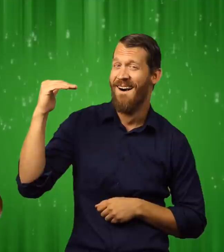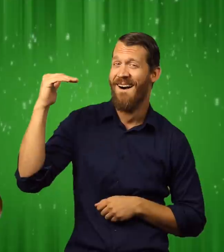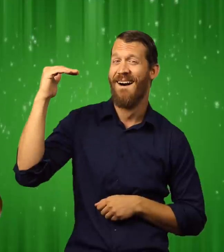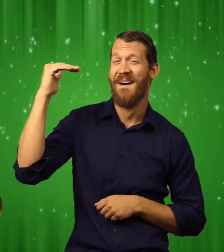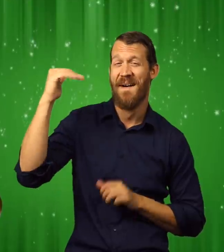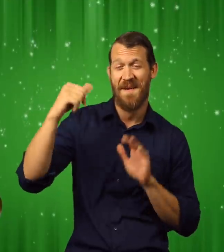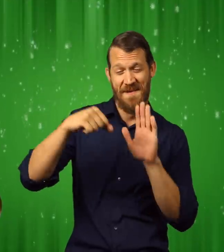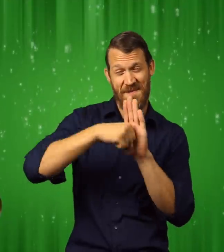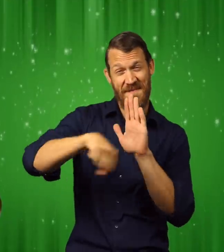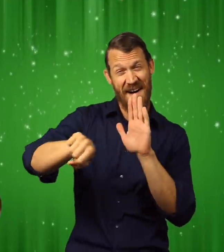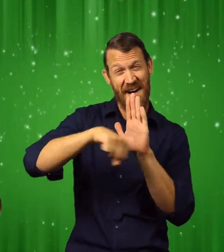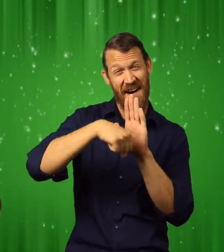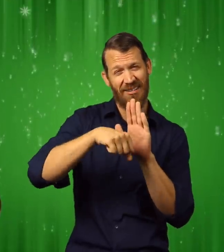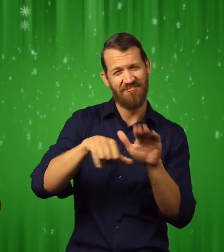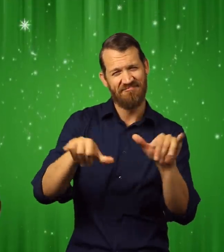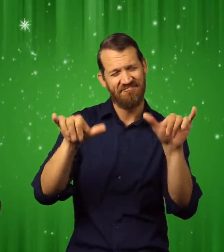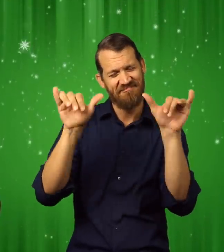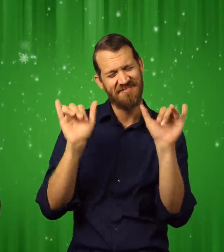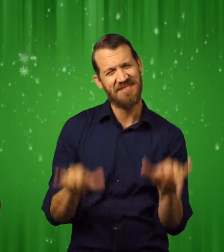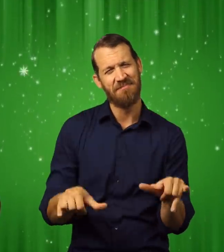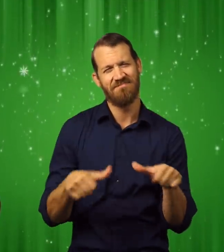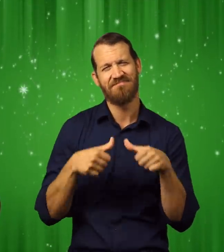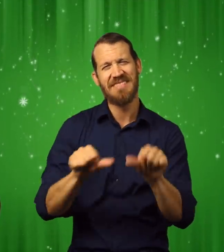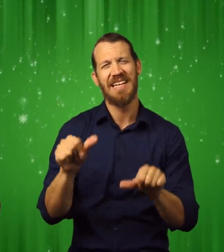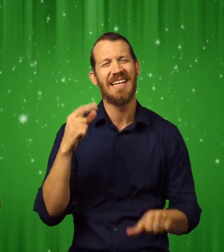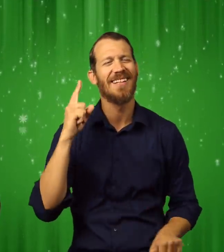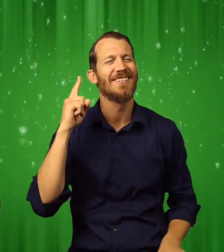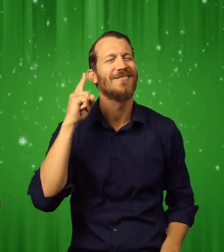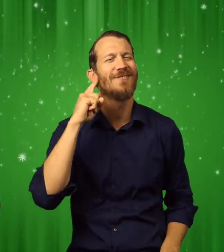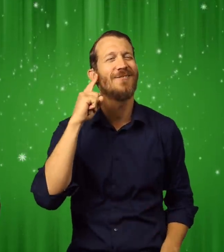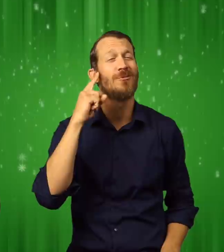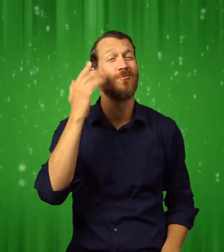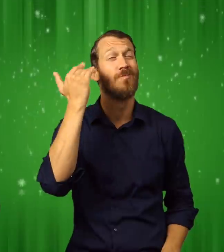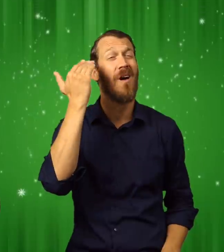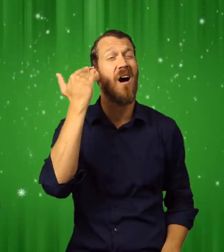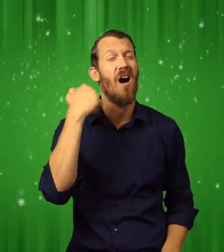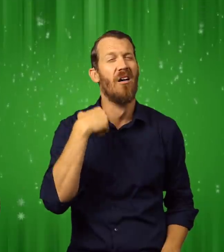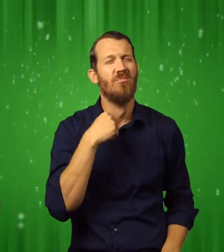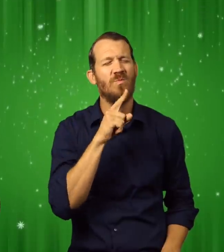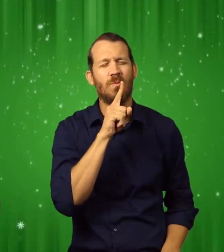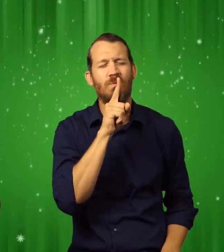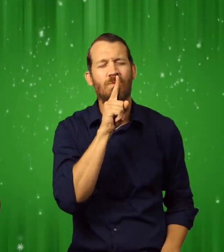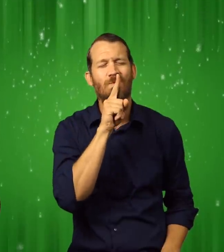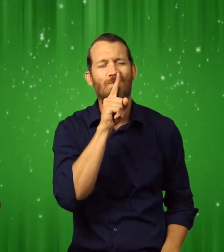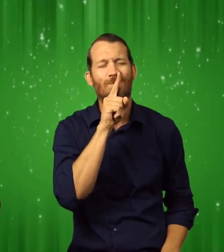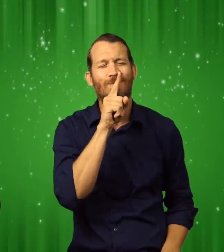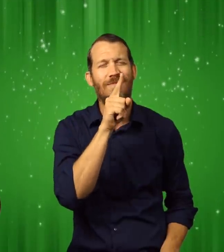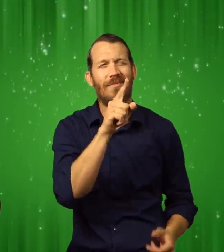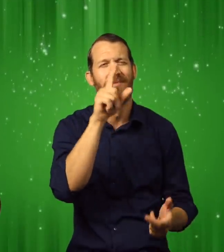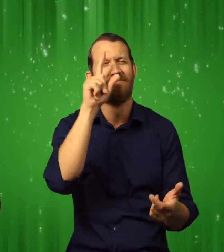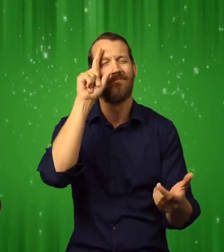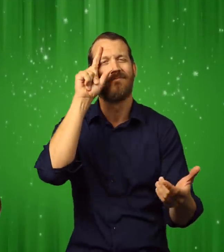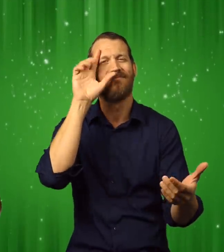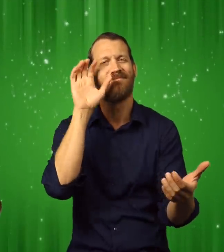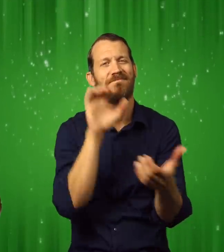Though I have grown old, the bell still rings for me as it does for all who truly believe.